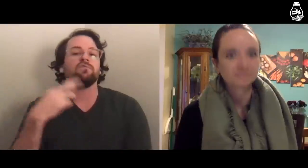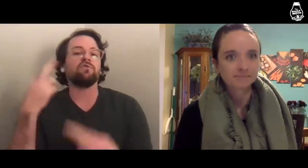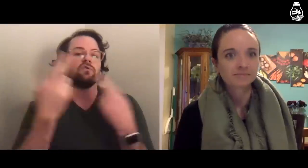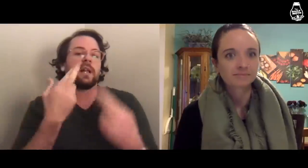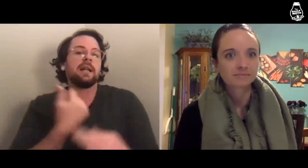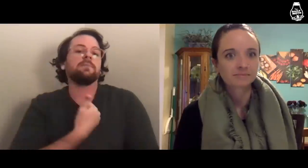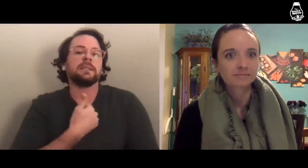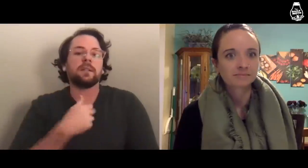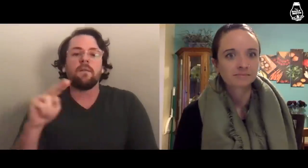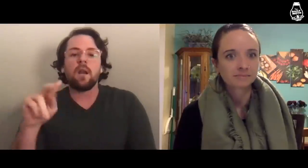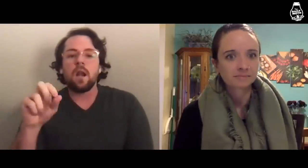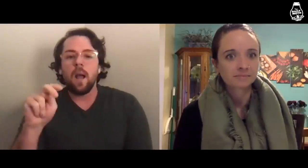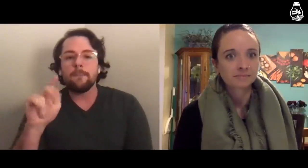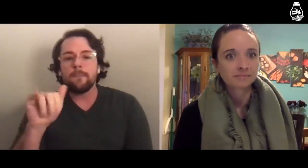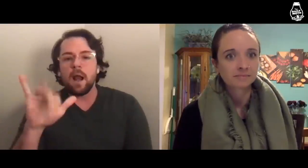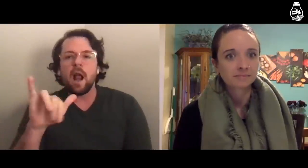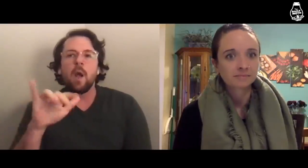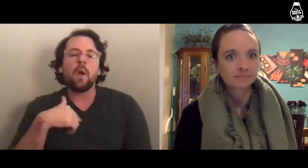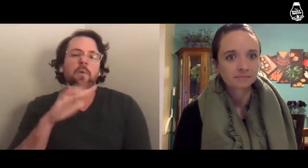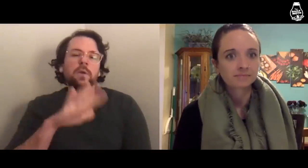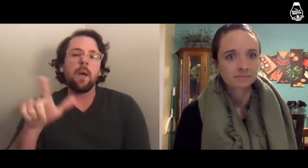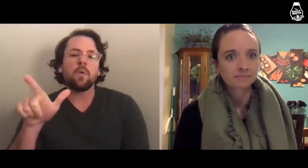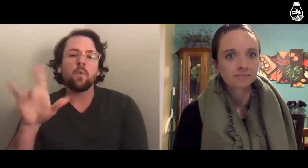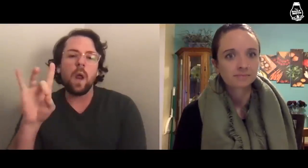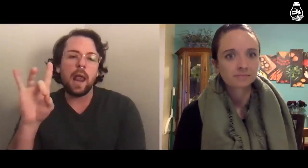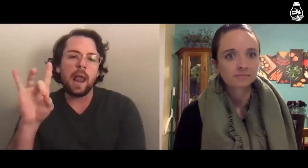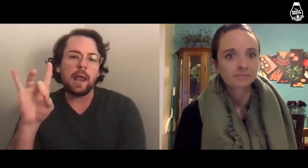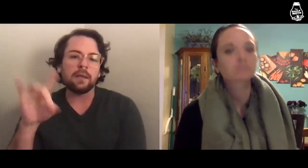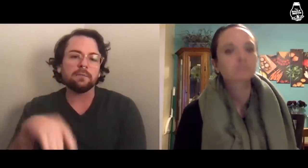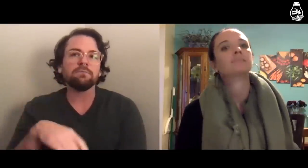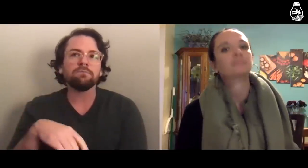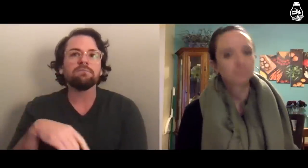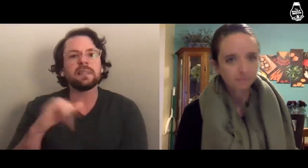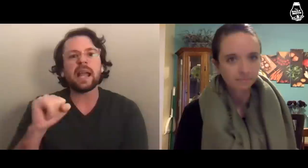I realized I was nonbinary when I was about 28 years old.